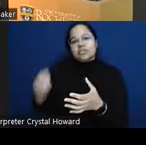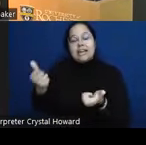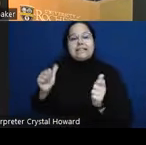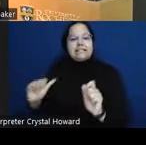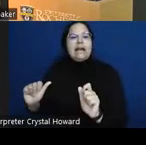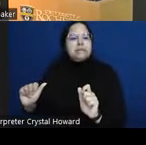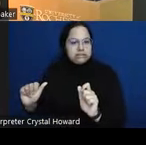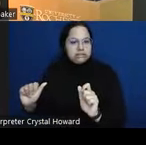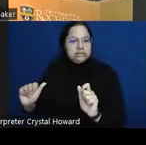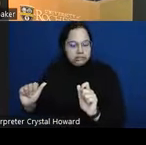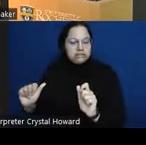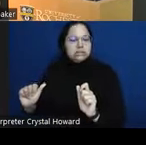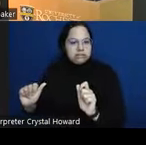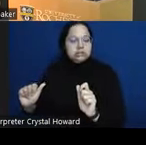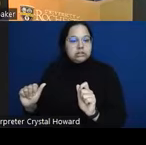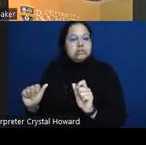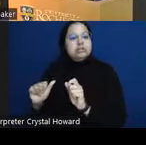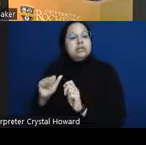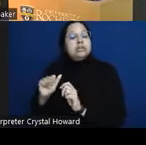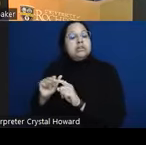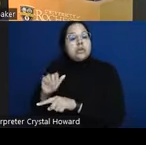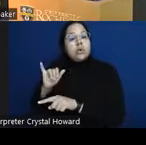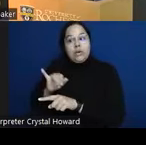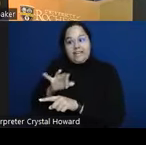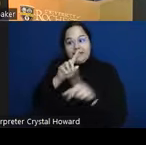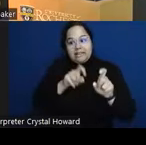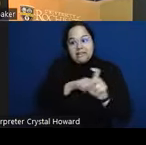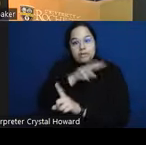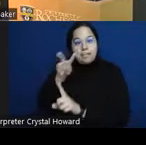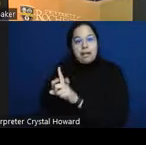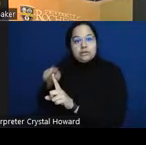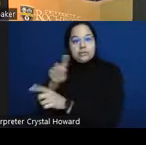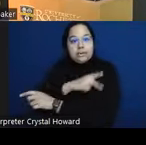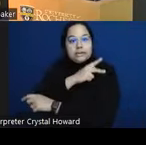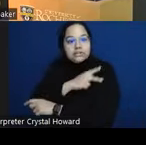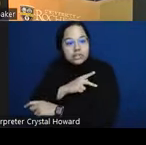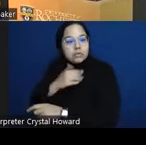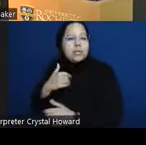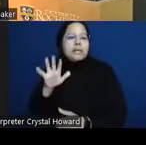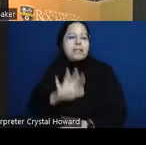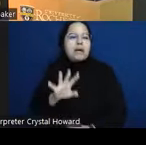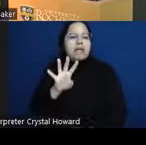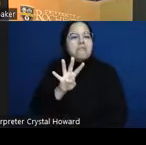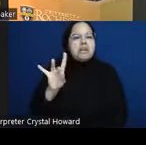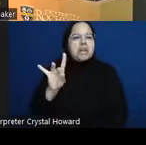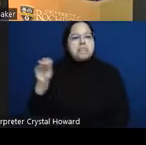her we would be about 48% accurate if we correctly if we labeled her as being at risk but with just a